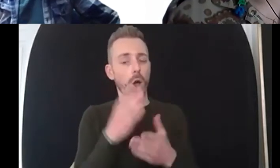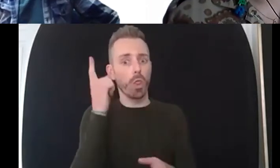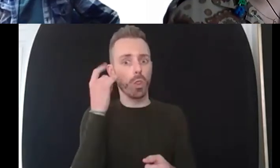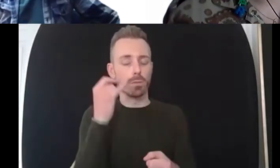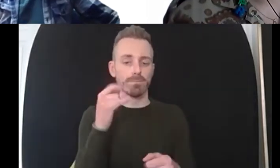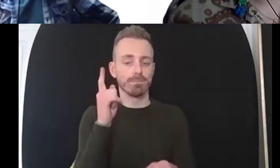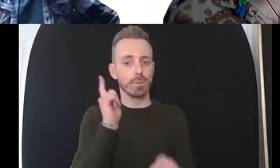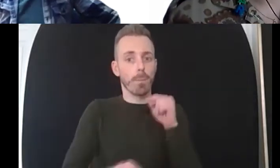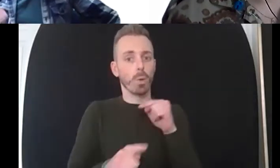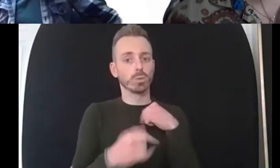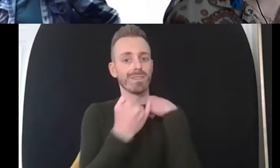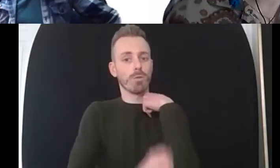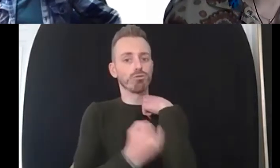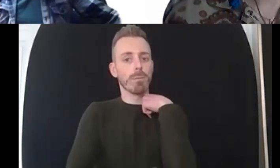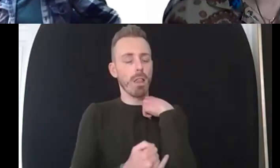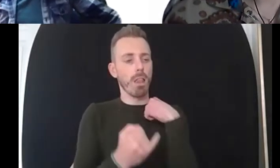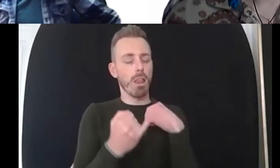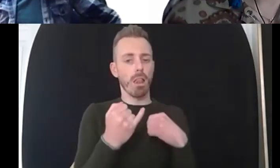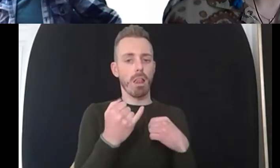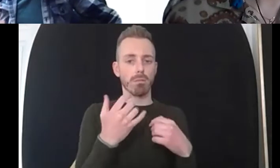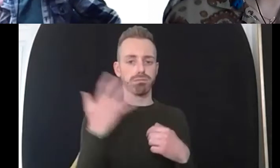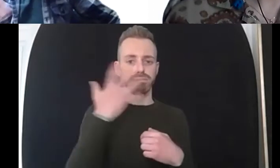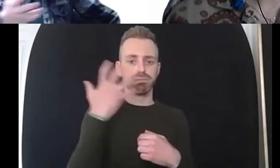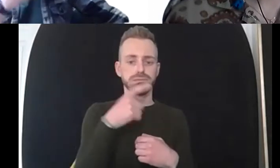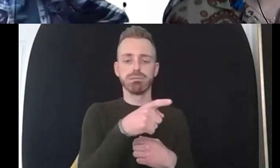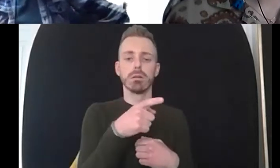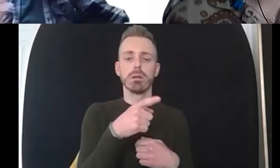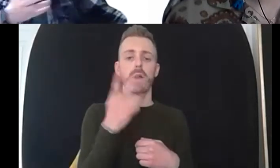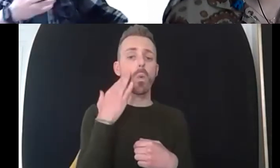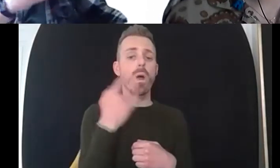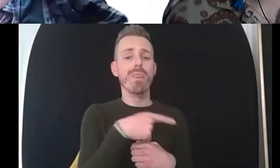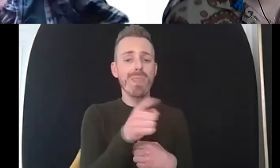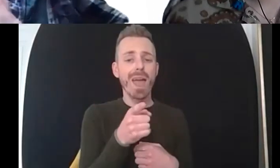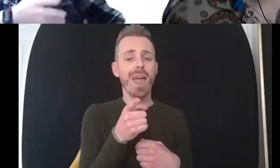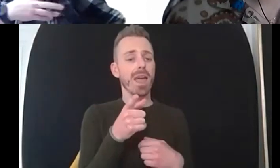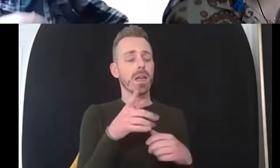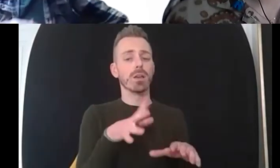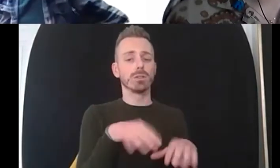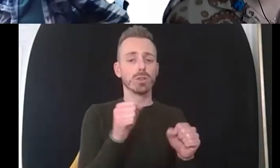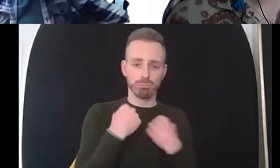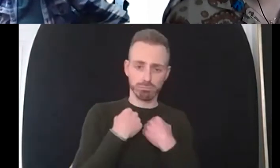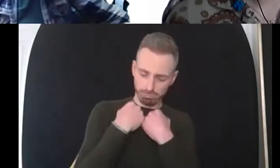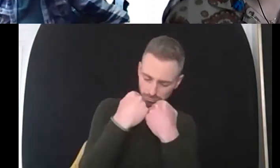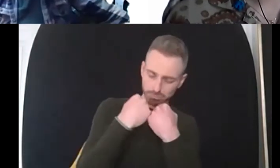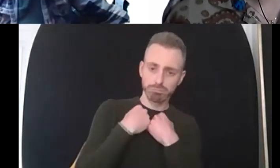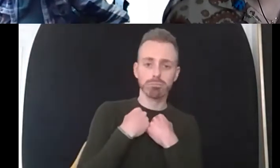themselves and start to engage with others who are key turning people or guides on their journey